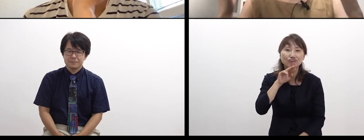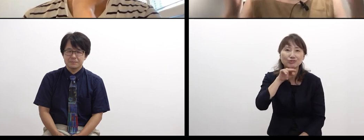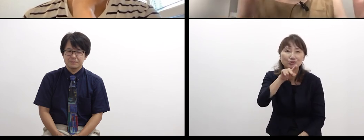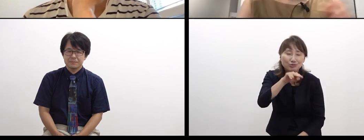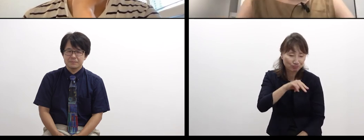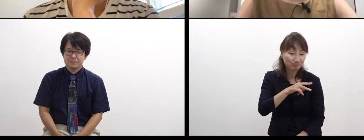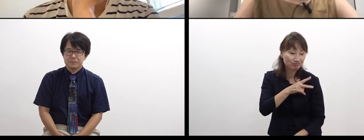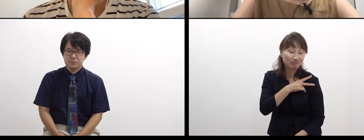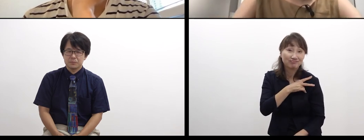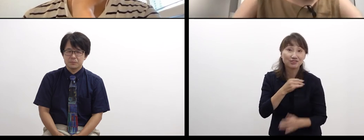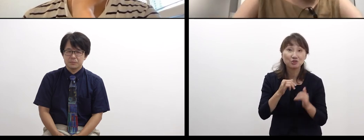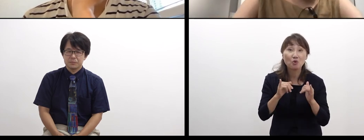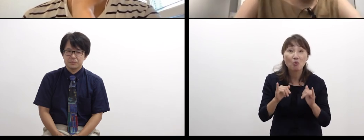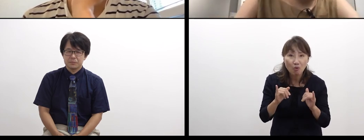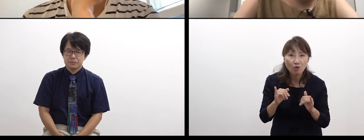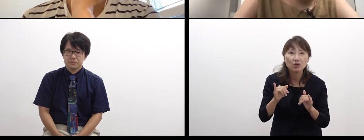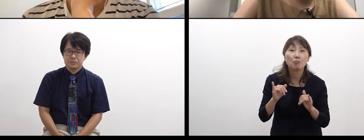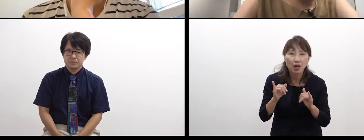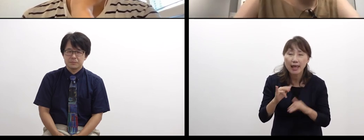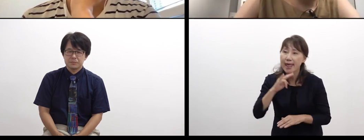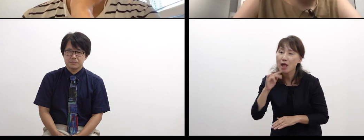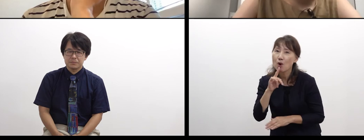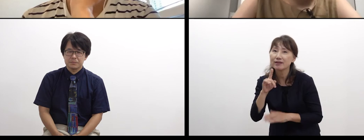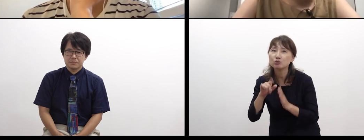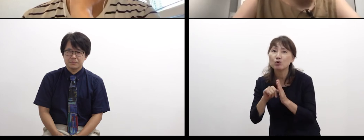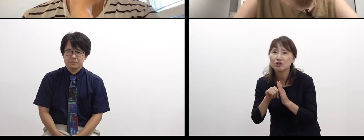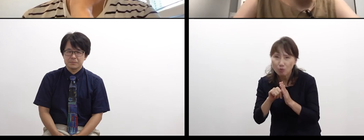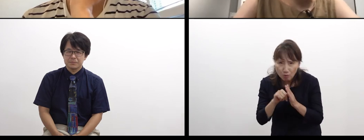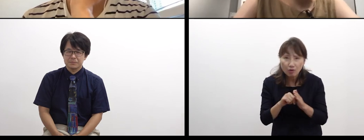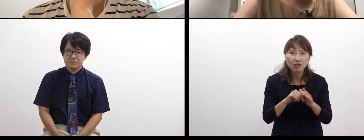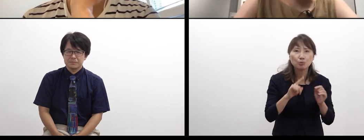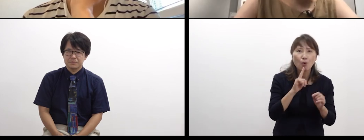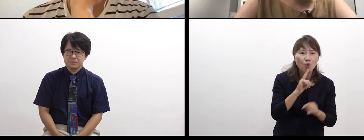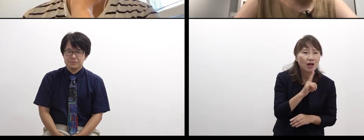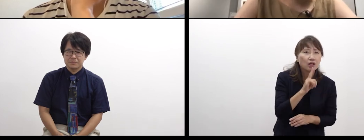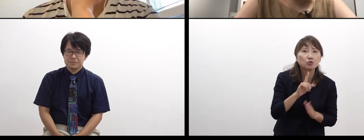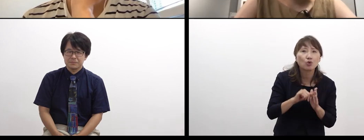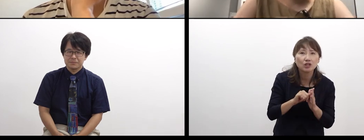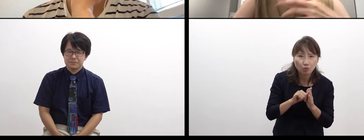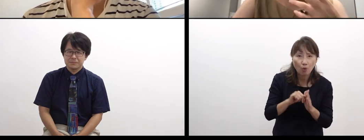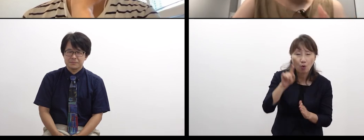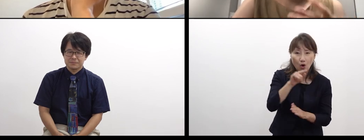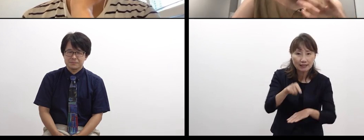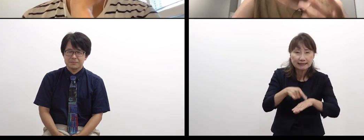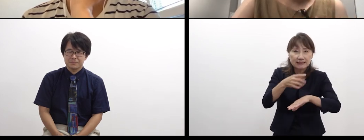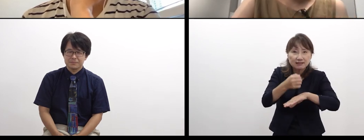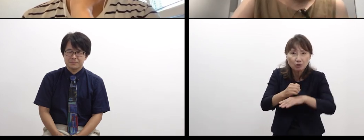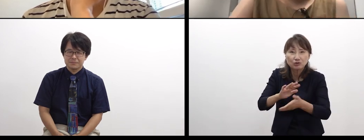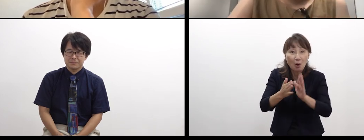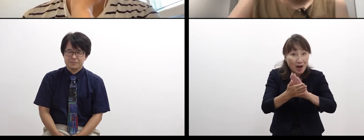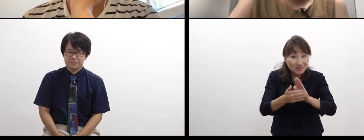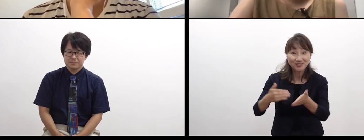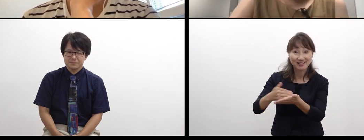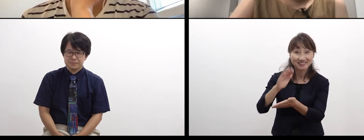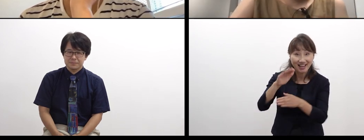At the same time, that kind of feeling sometimes comes up